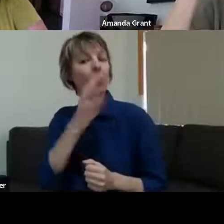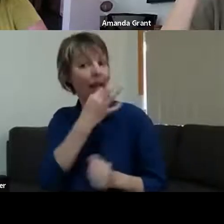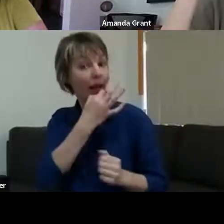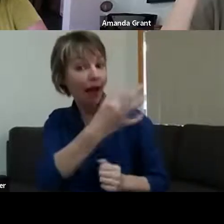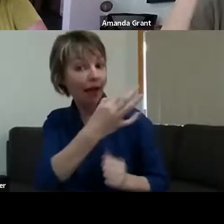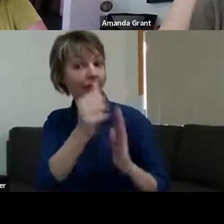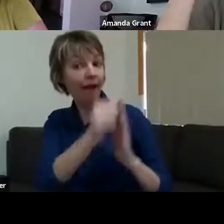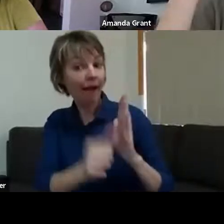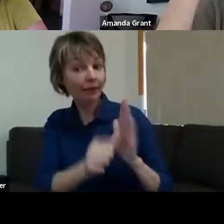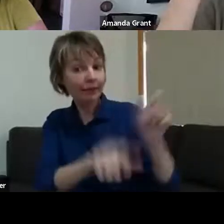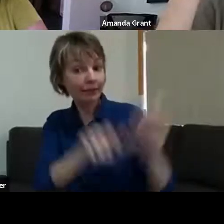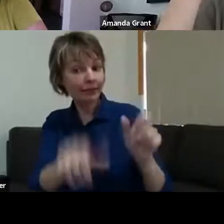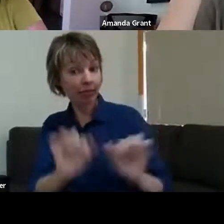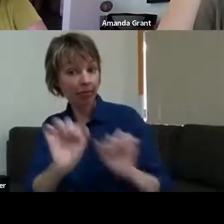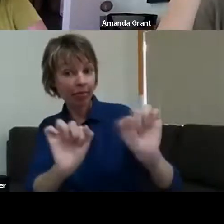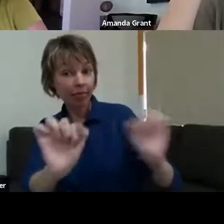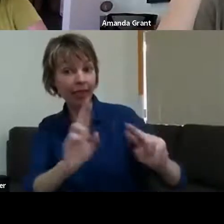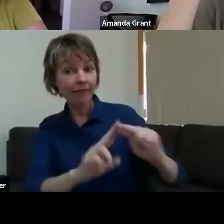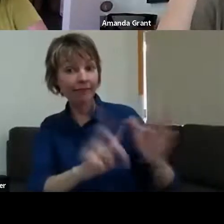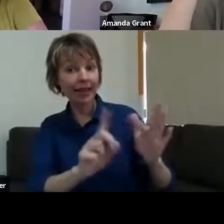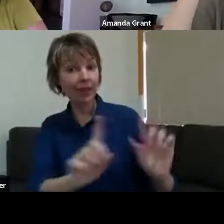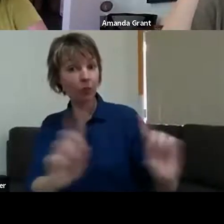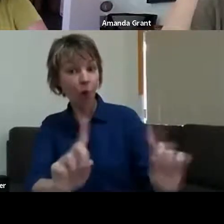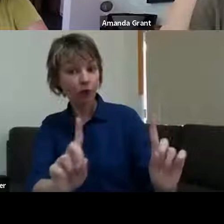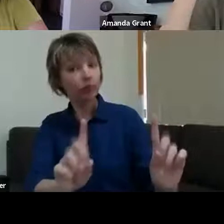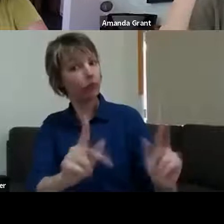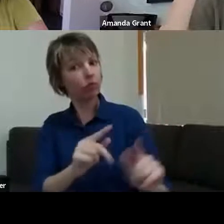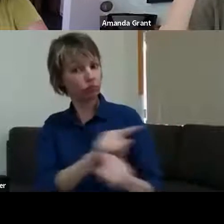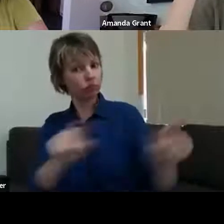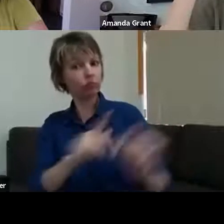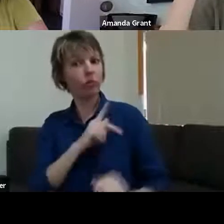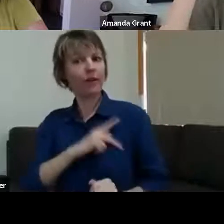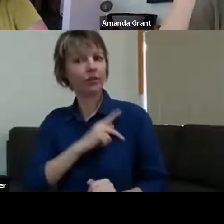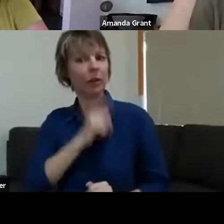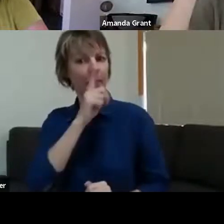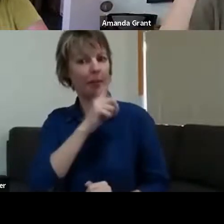the people we wanted - "What's your professional fee?" No quibbling,